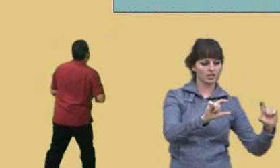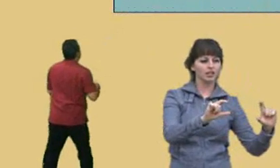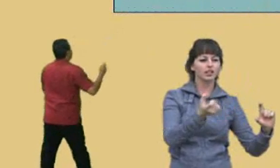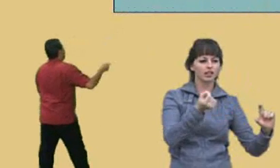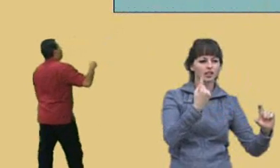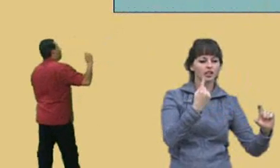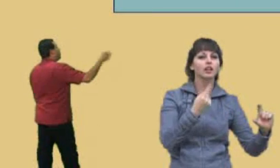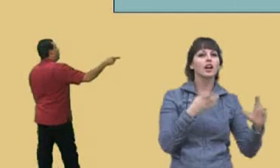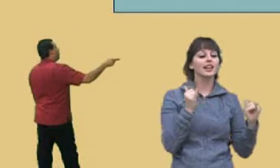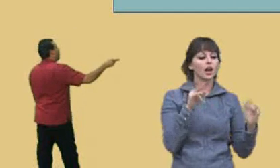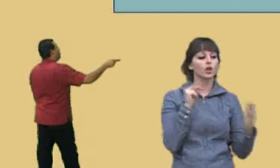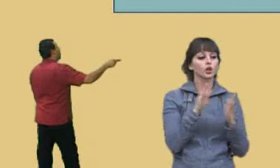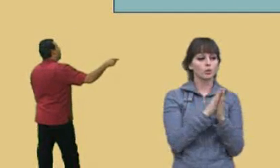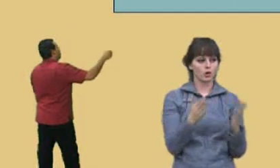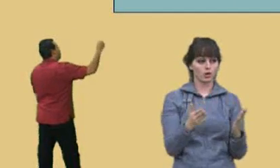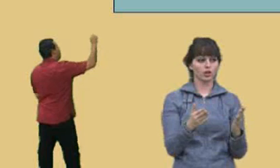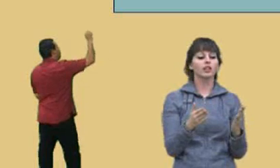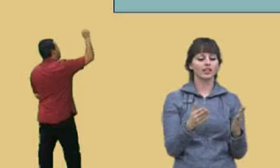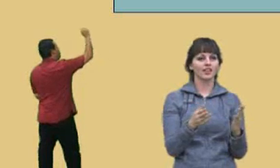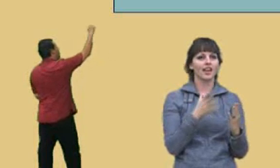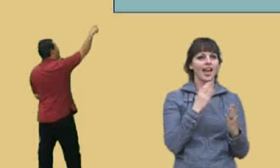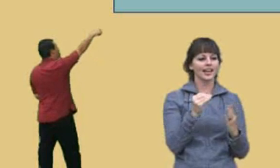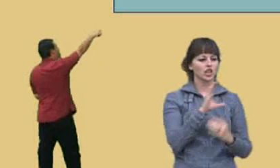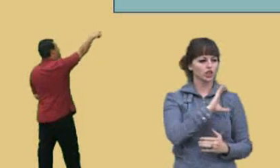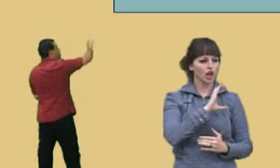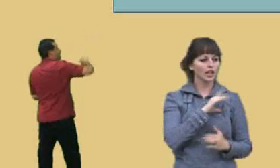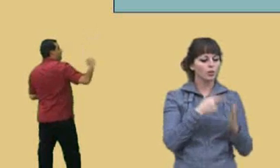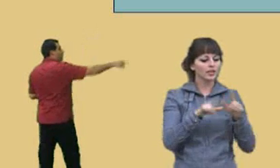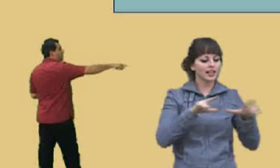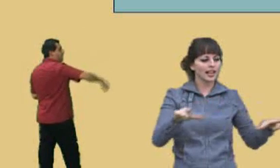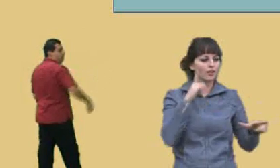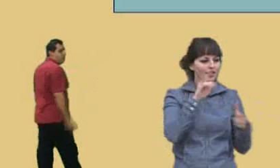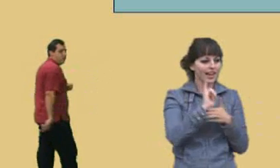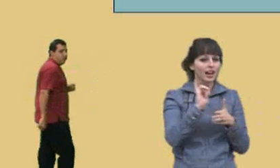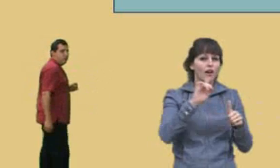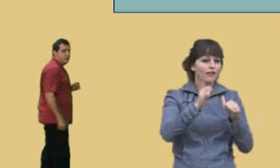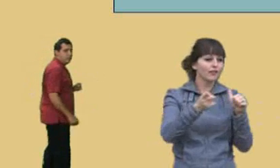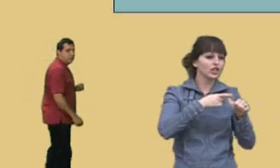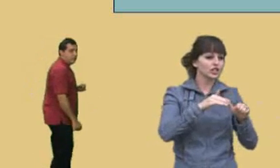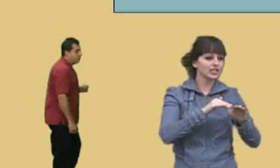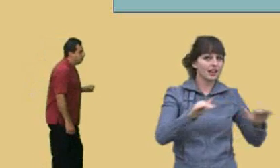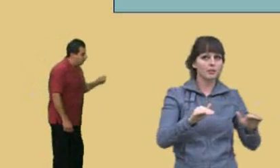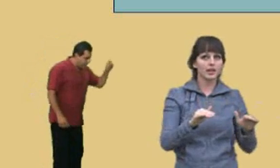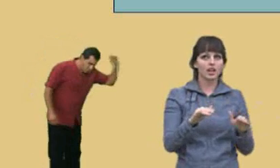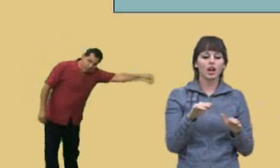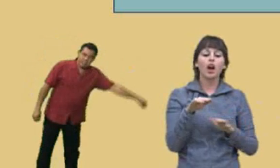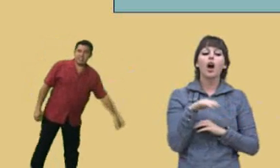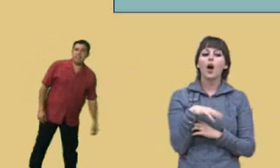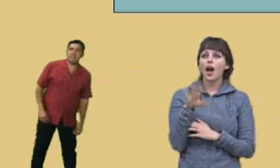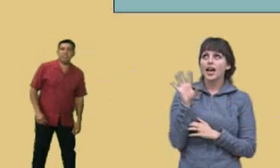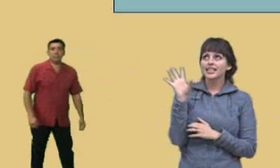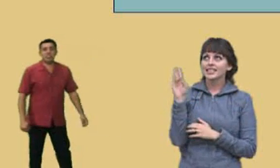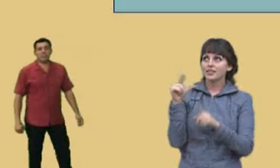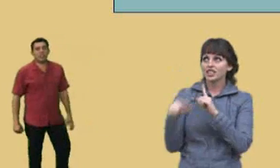Okay, now, look at your workbook, and Charlie, what's the length of that first step? Charlie: 7 inches. Professor Perez: That's right, 7 inches, okay.